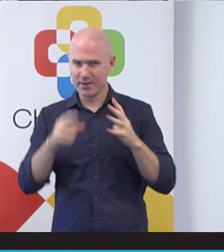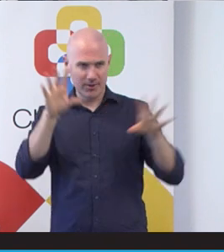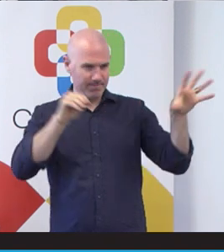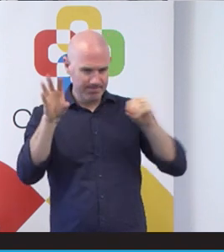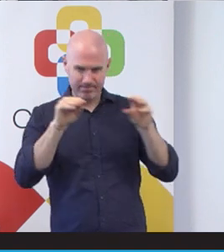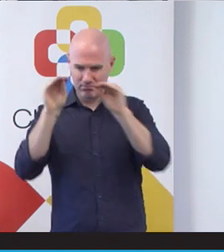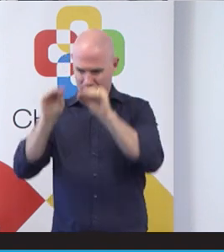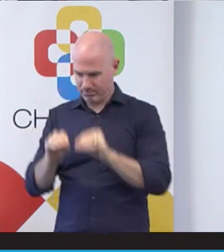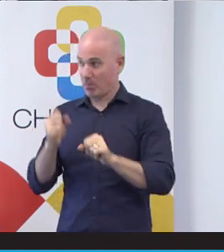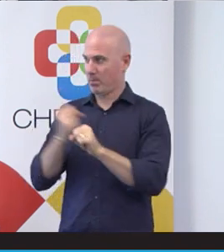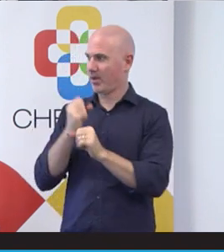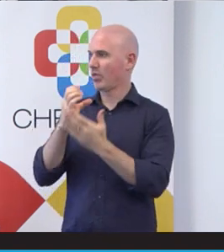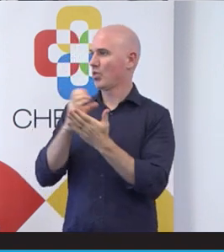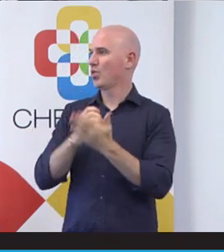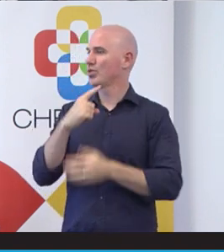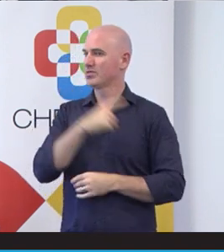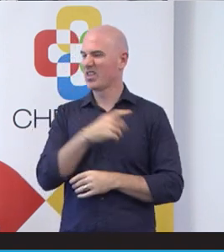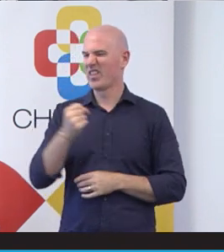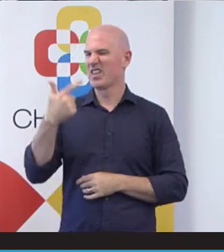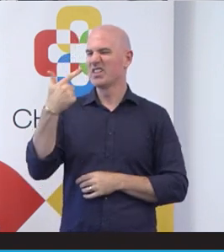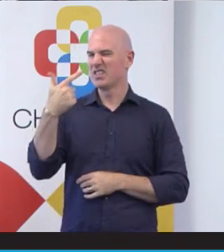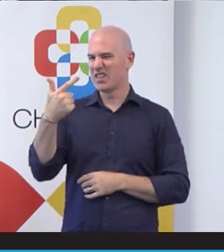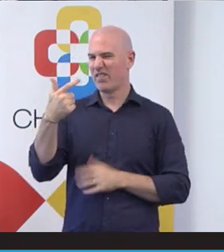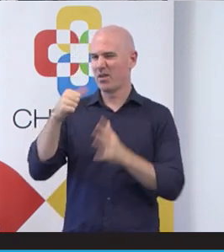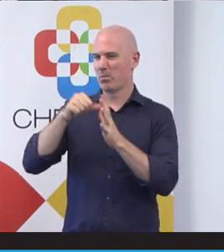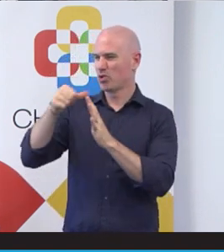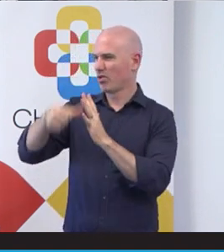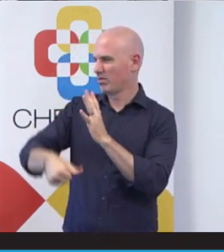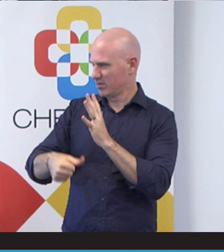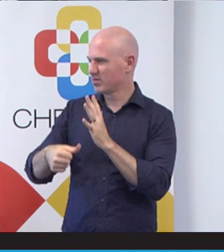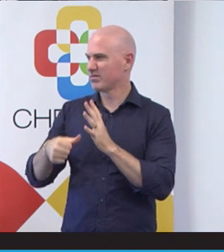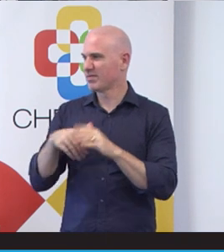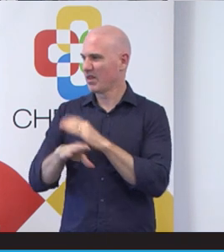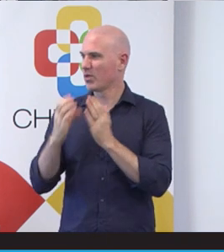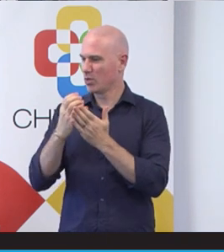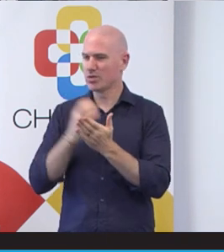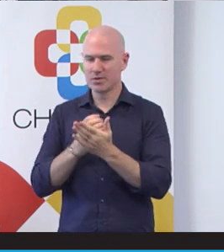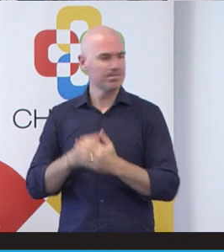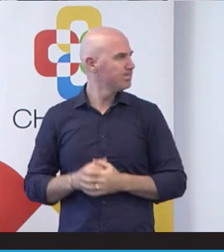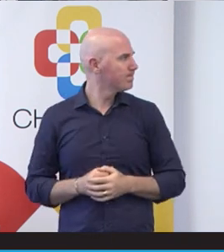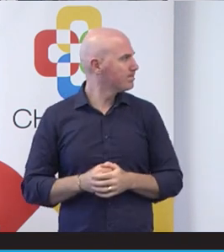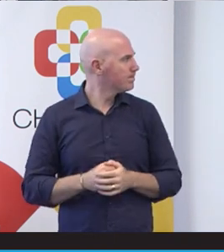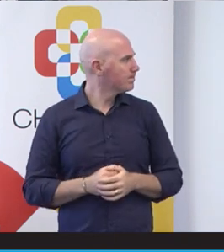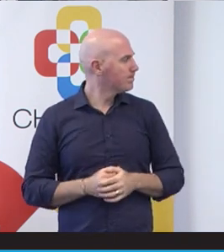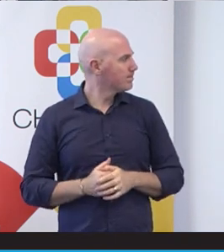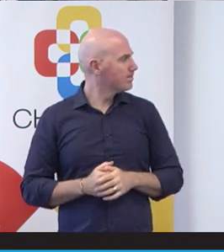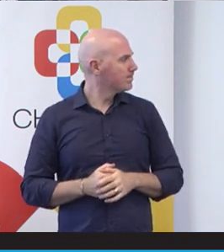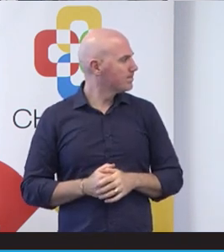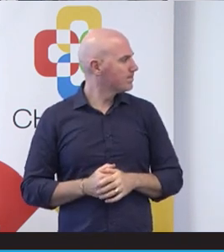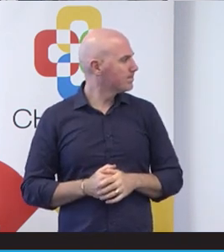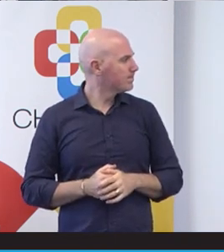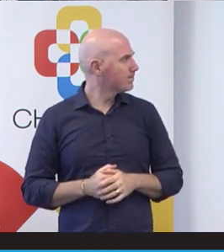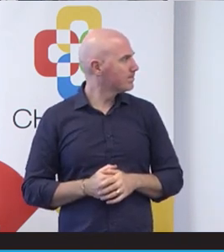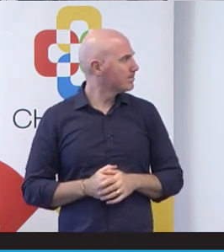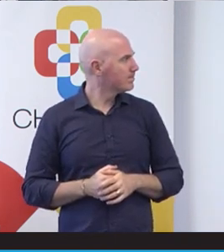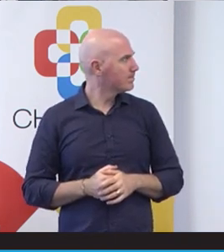but that's basically seven the seven modules that are comprised in the course,